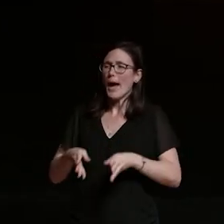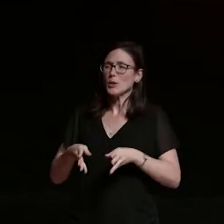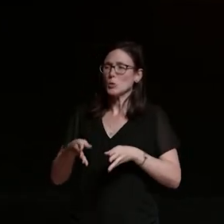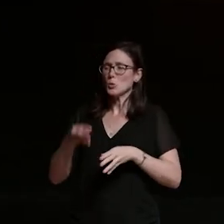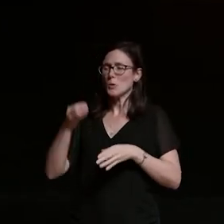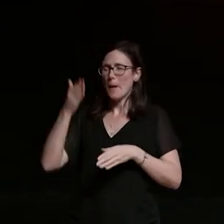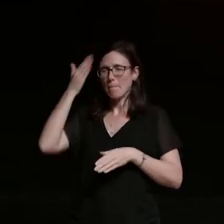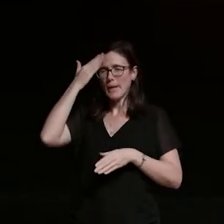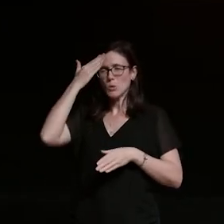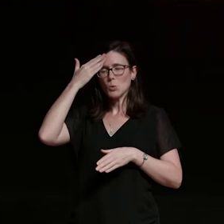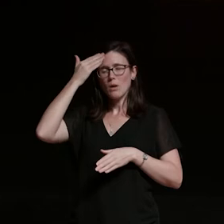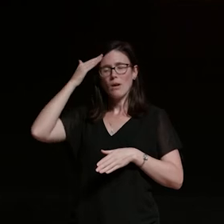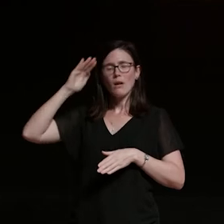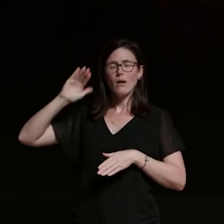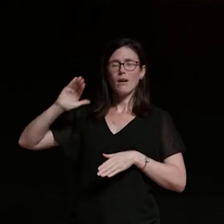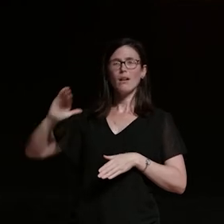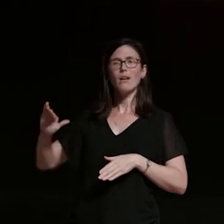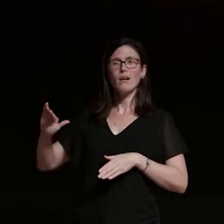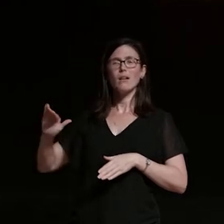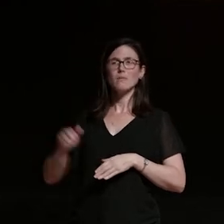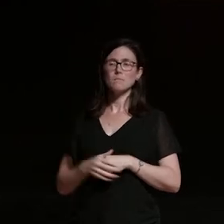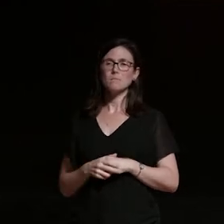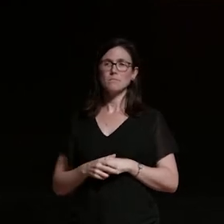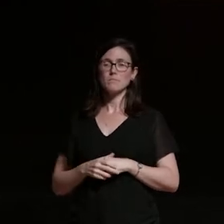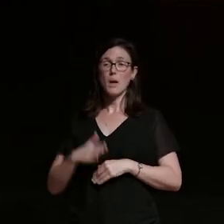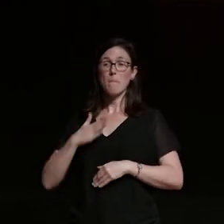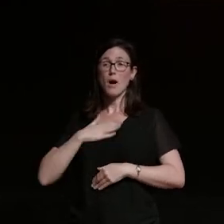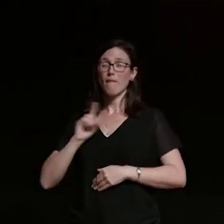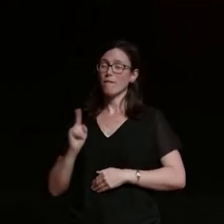my first memory of being on a motorcycle was with my uncle